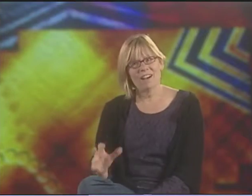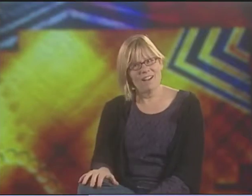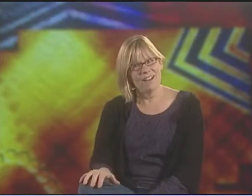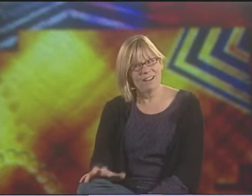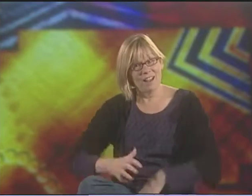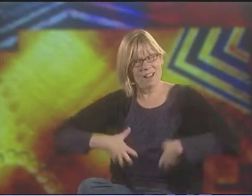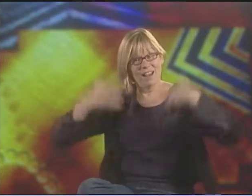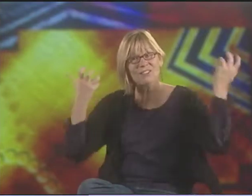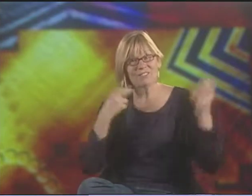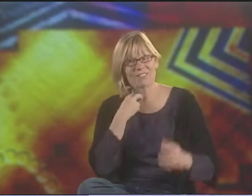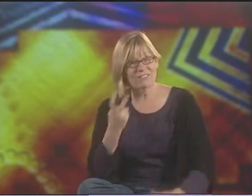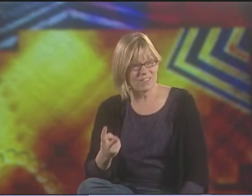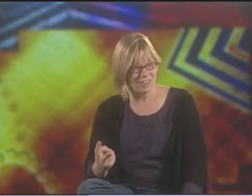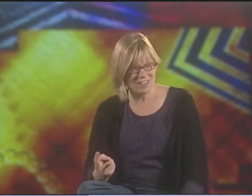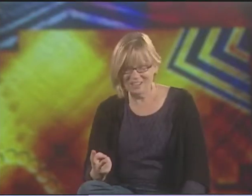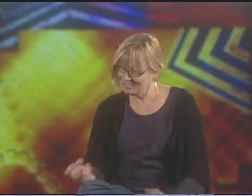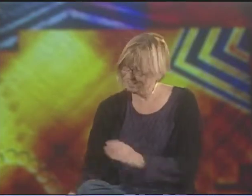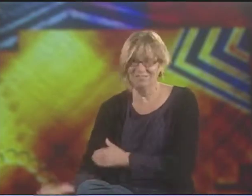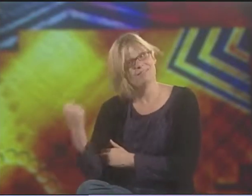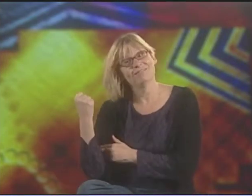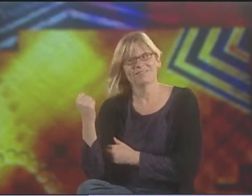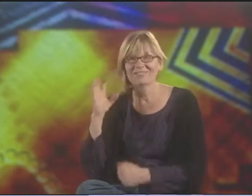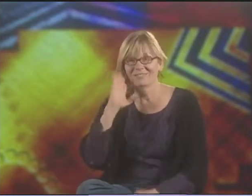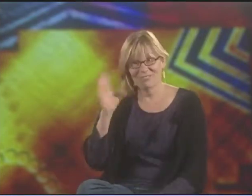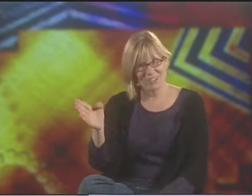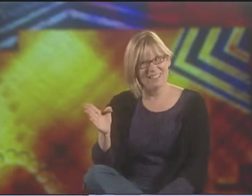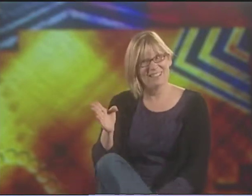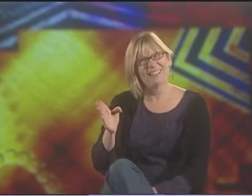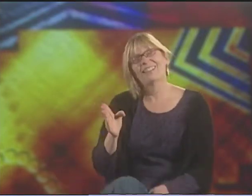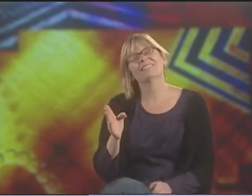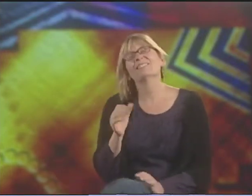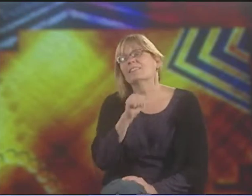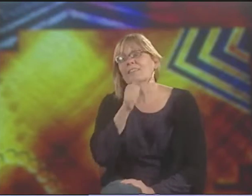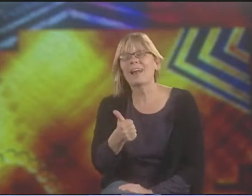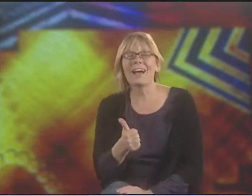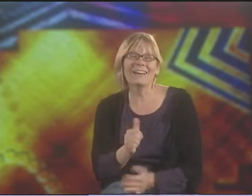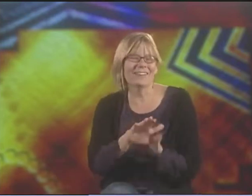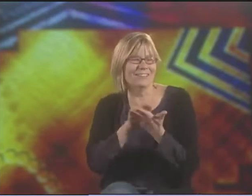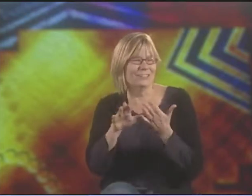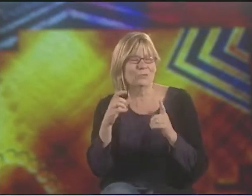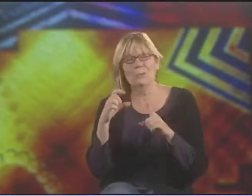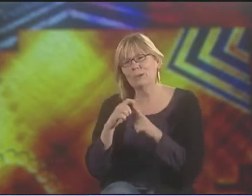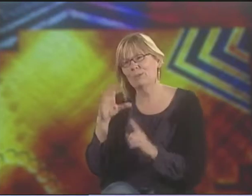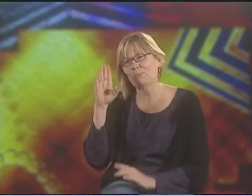YOU COULD VOICE IT, YOU KNOW. I MEAN, SHE'S ANGRY. SHE'S STICKING IT TO THE MAN.